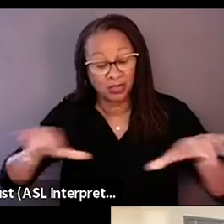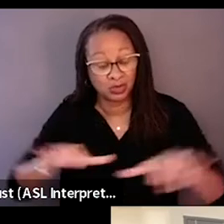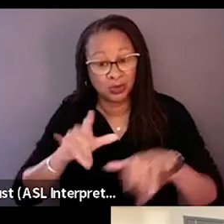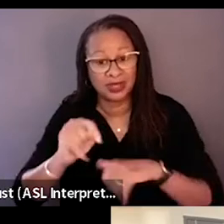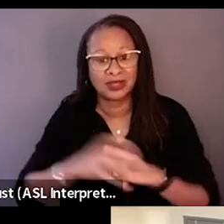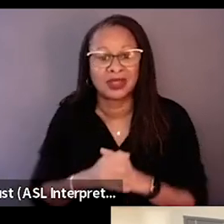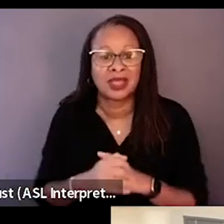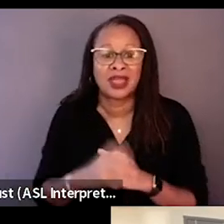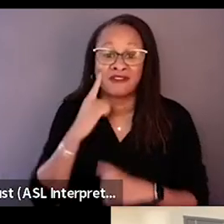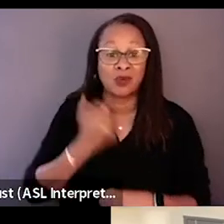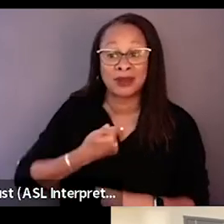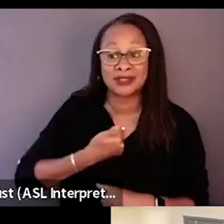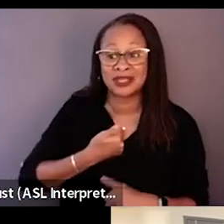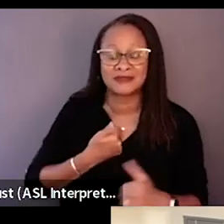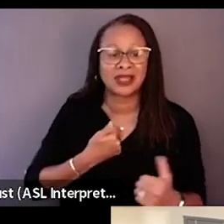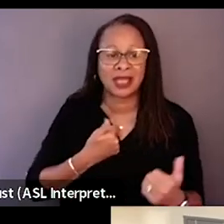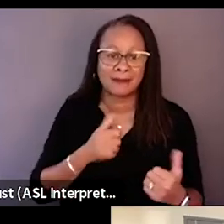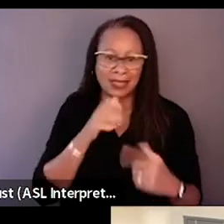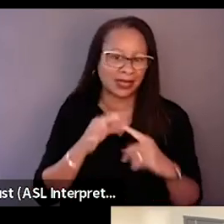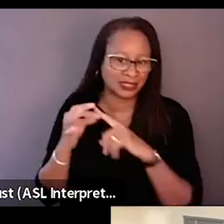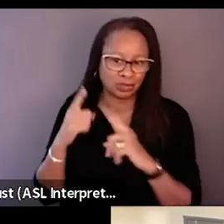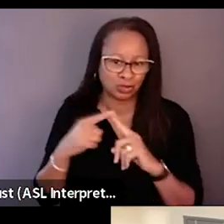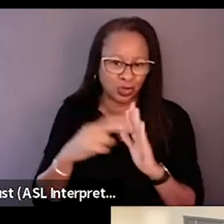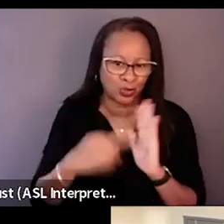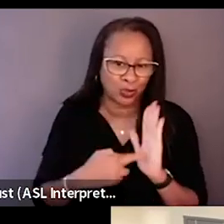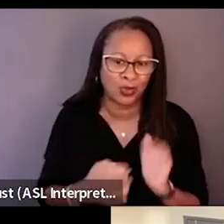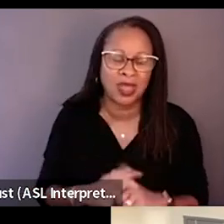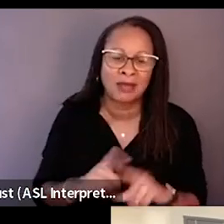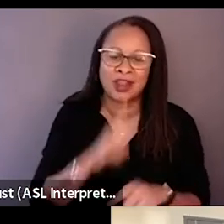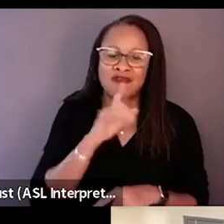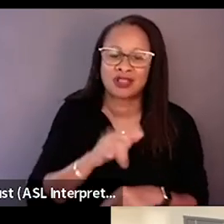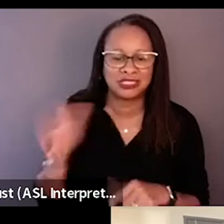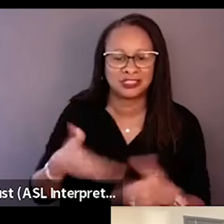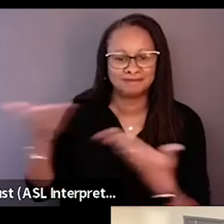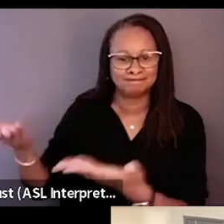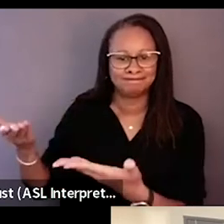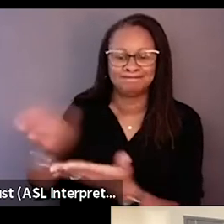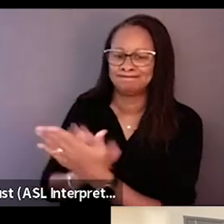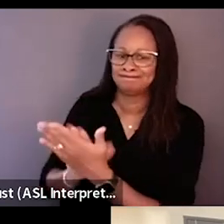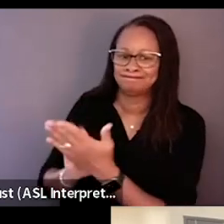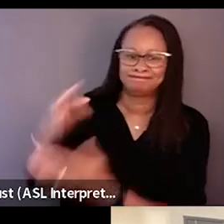And for me, I am certainly no exception, but I really have to credit my family for kind of bringing me back down to earth